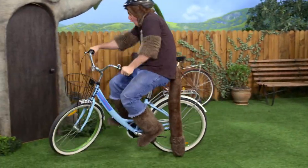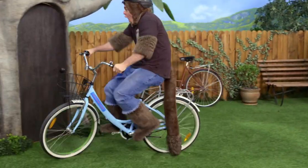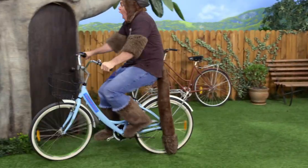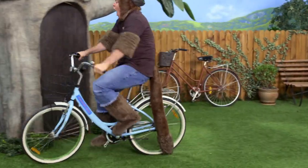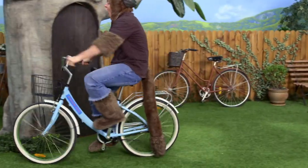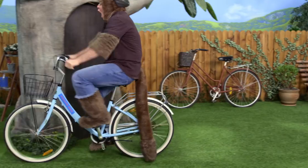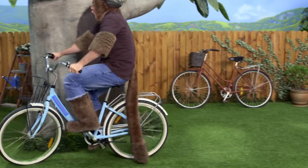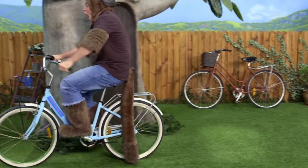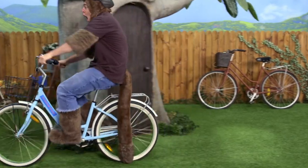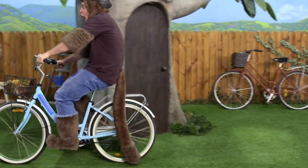Wow!